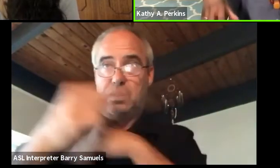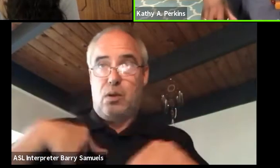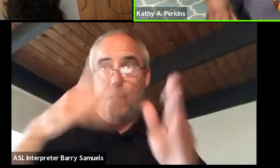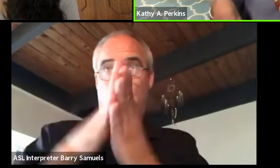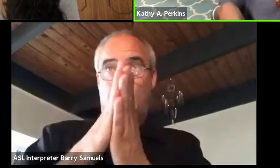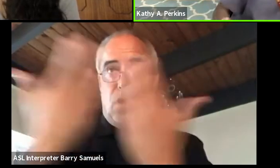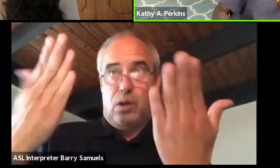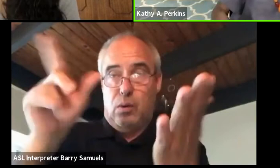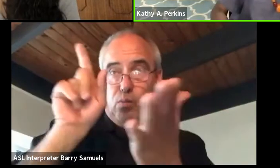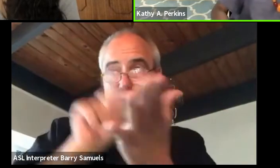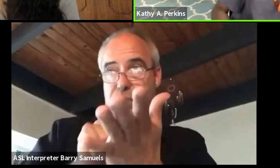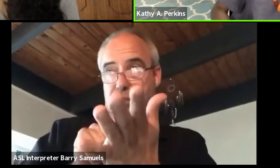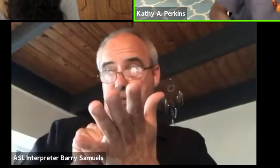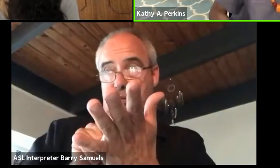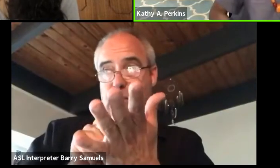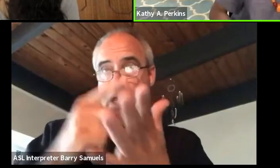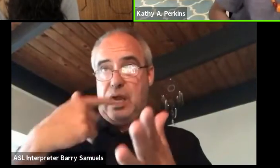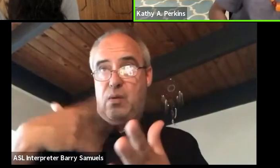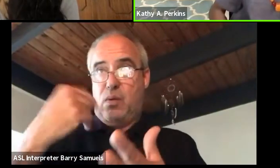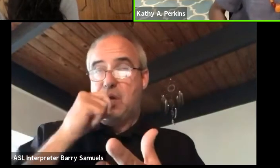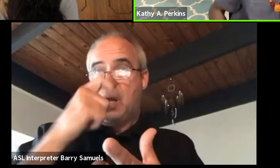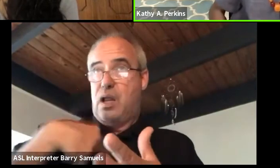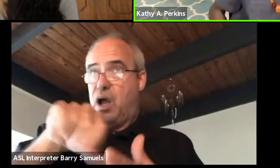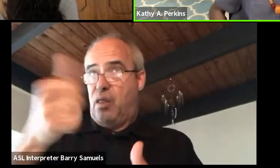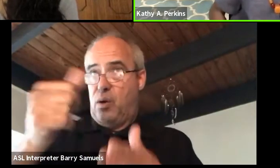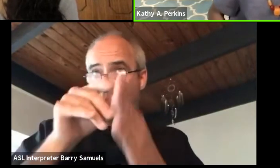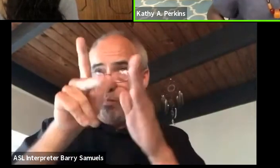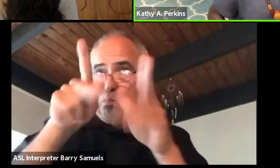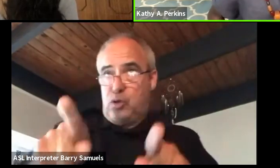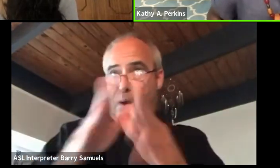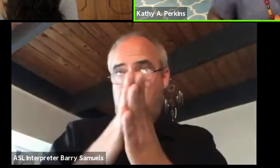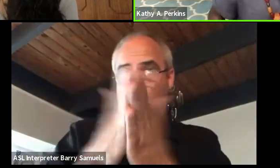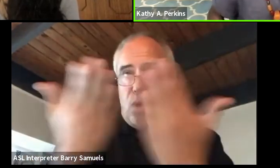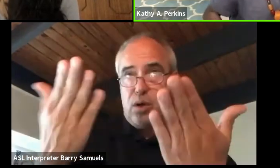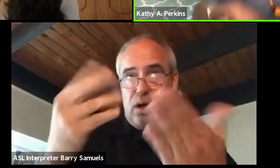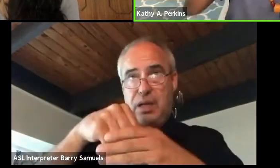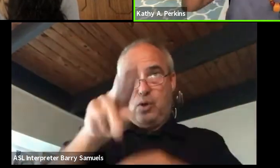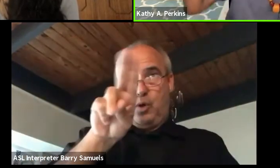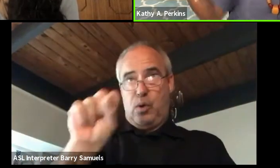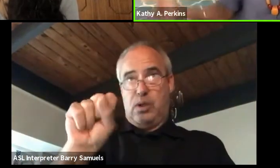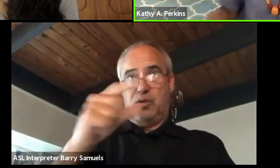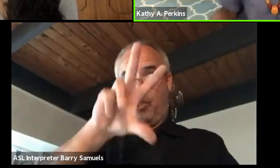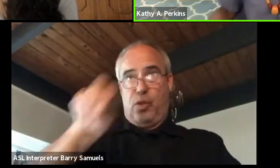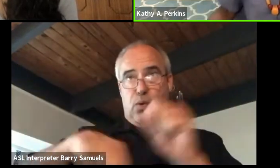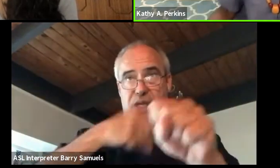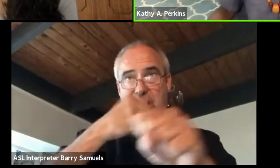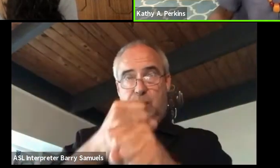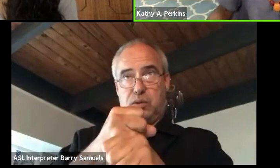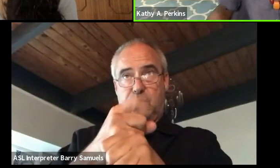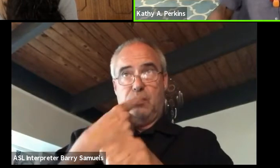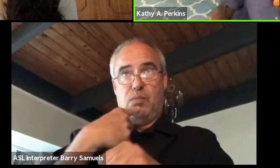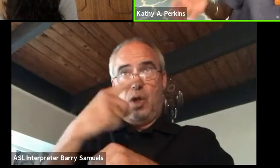why don't you have so-and-so in the book? It was like, well, she's been in the US for 30 years, so and so has been in Australia for 30 years.